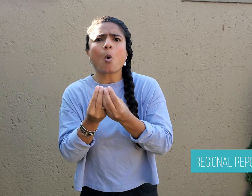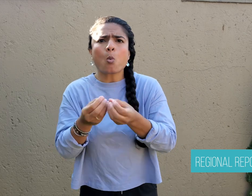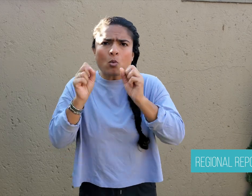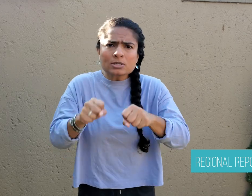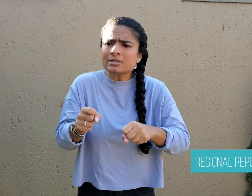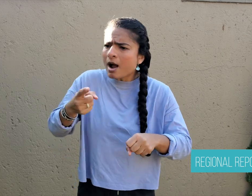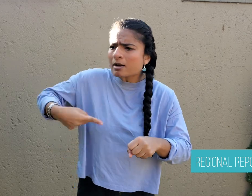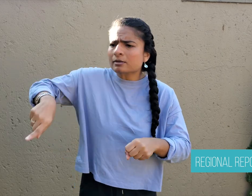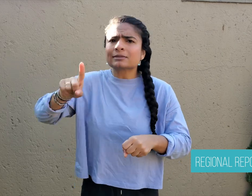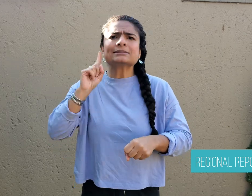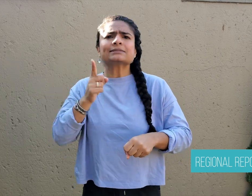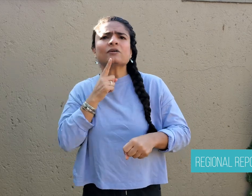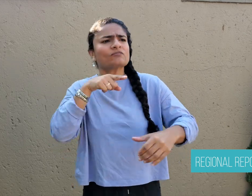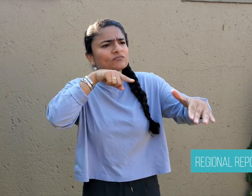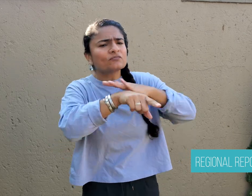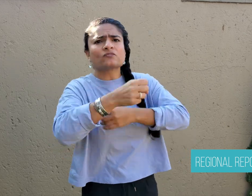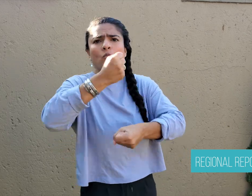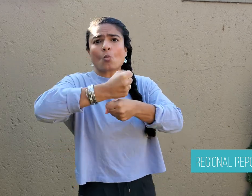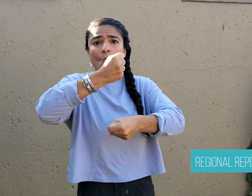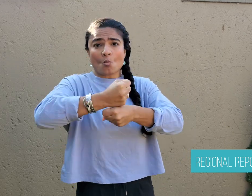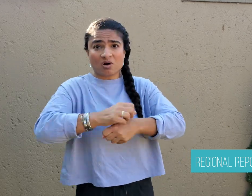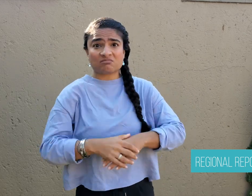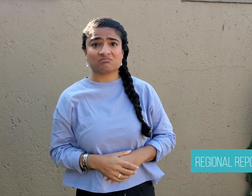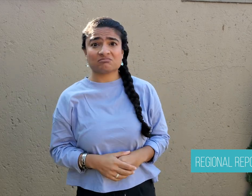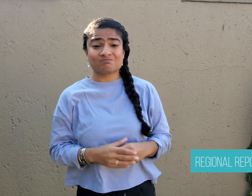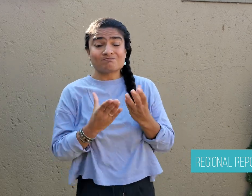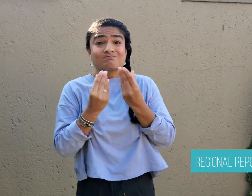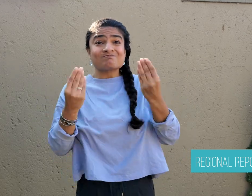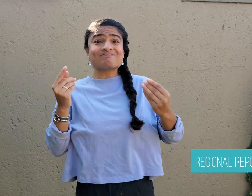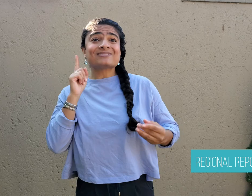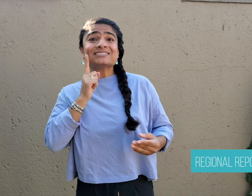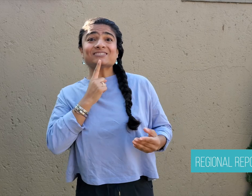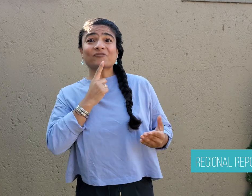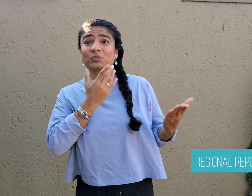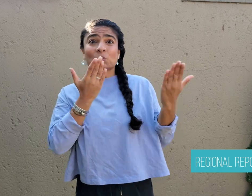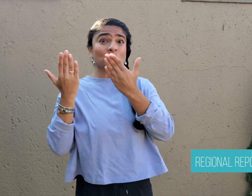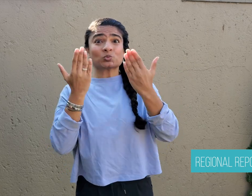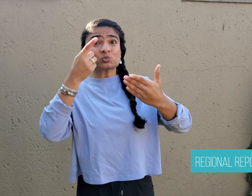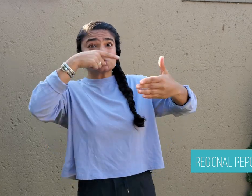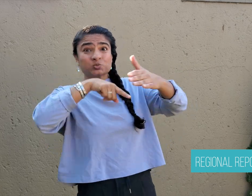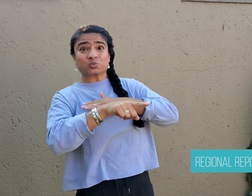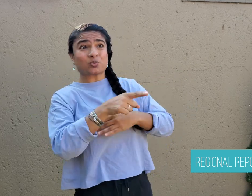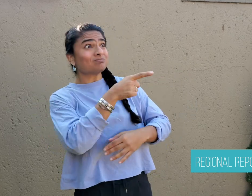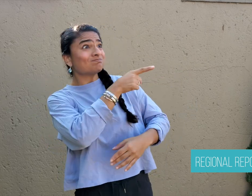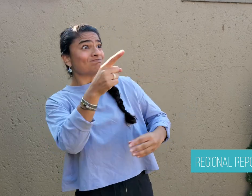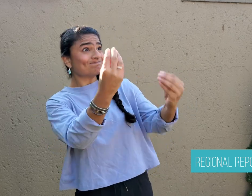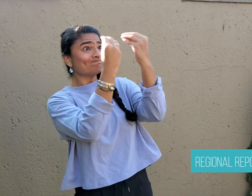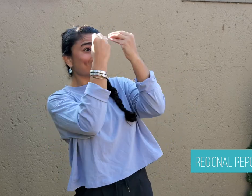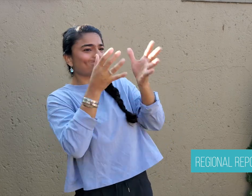companies to ask them to hire Deaf people. Many Deaf people